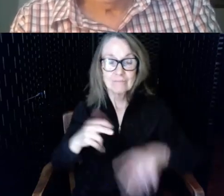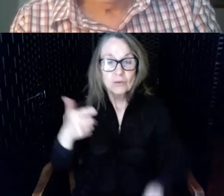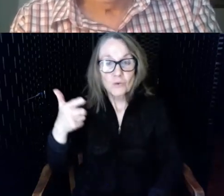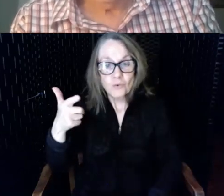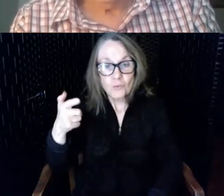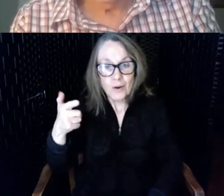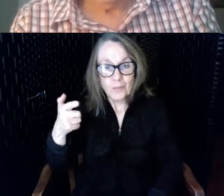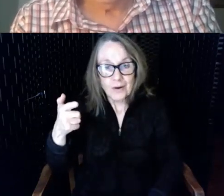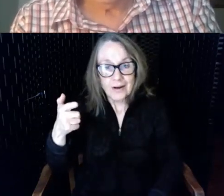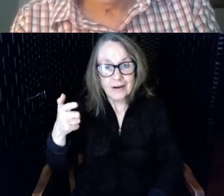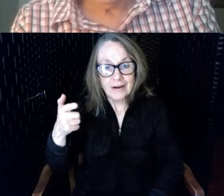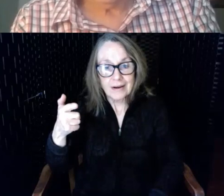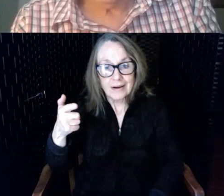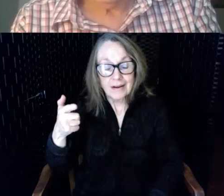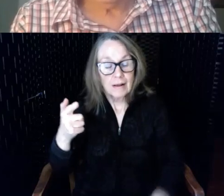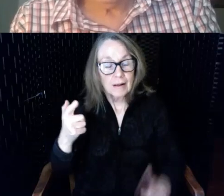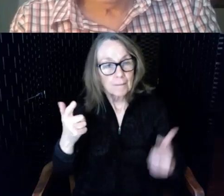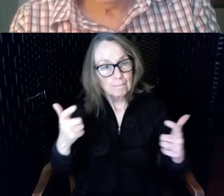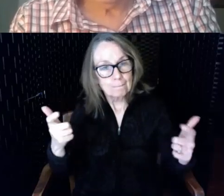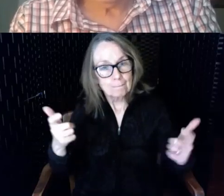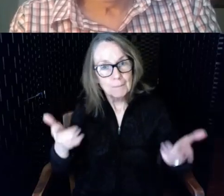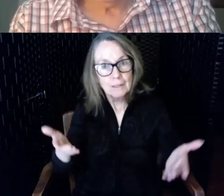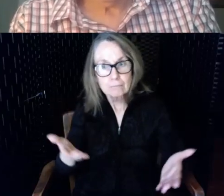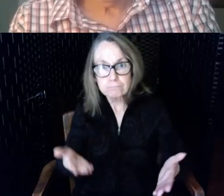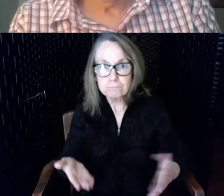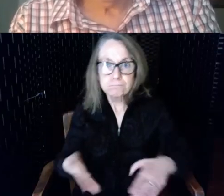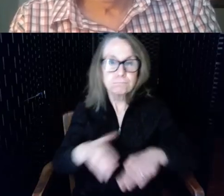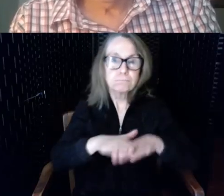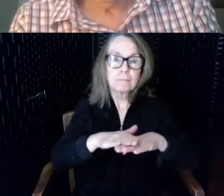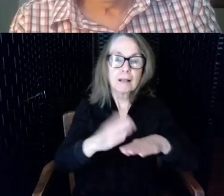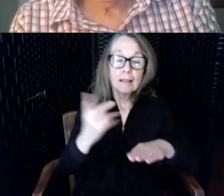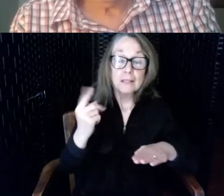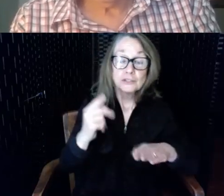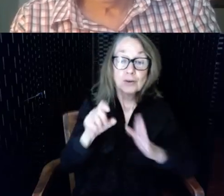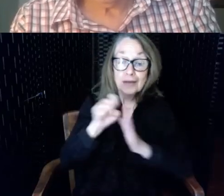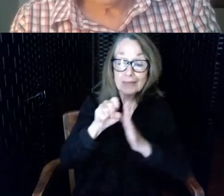major boost last year when the State House installed hearing loops and